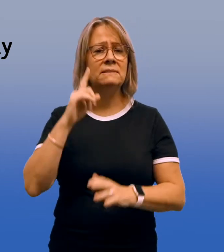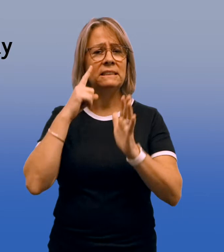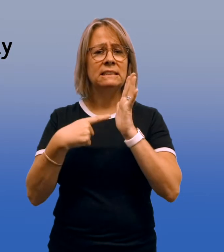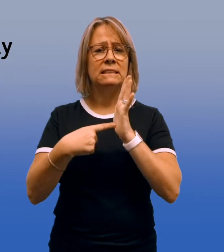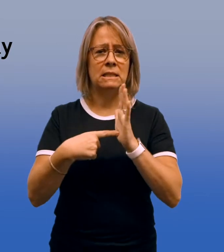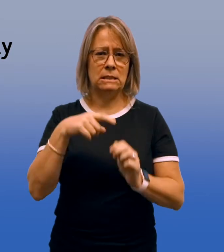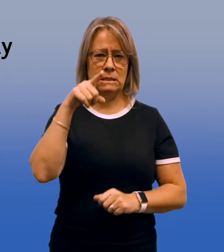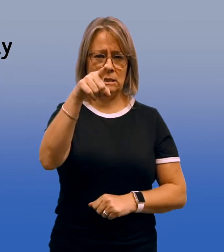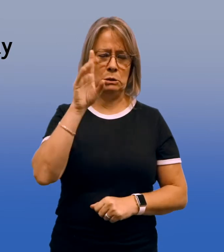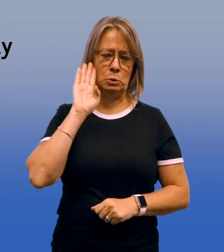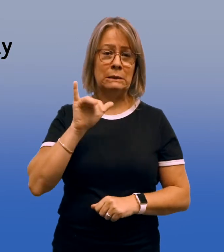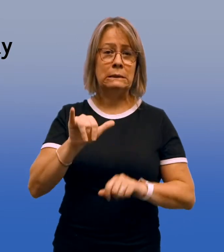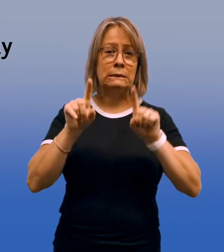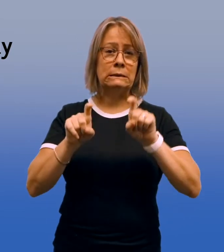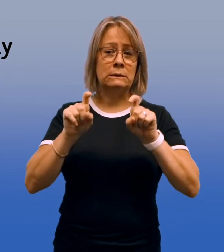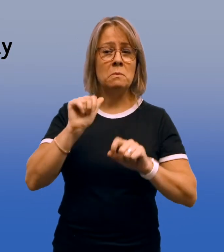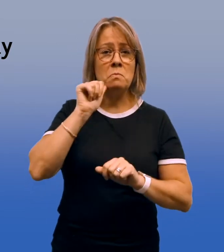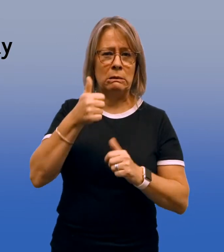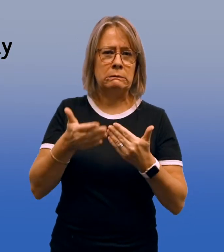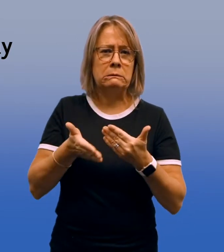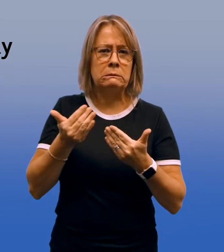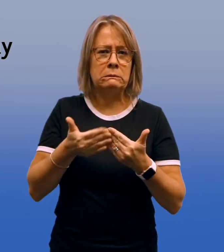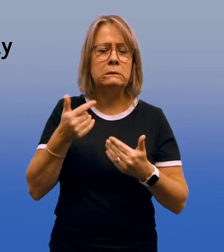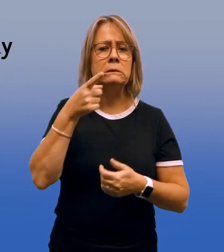For example, you have a test tomorrow that you think will be very easy to ace.